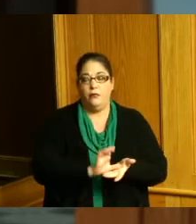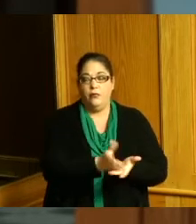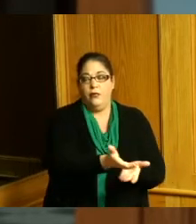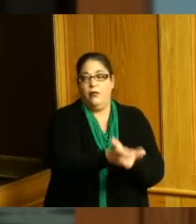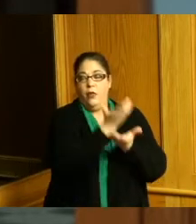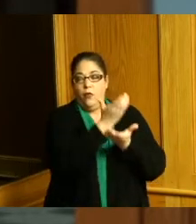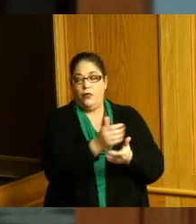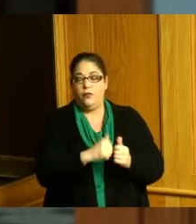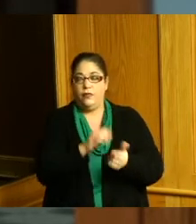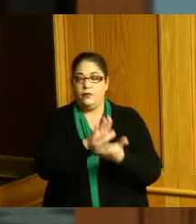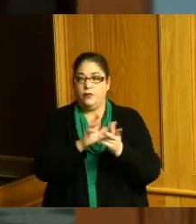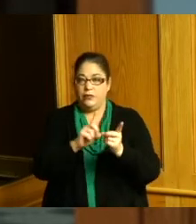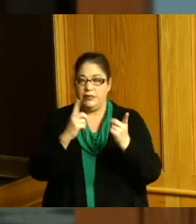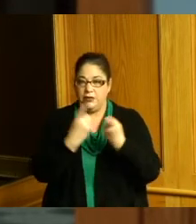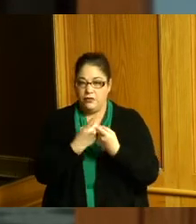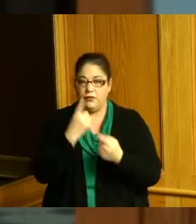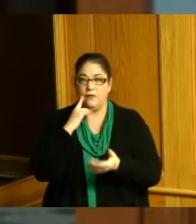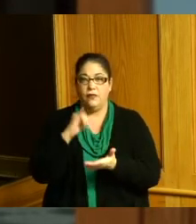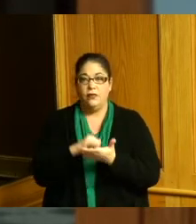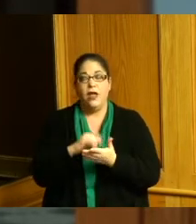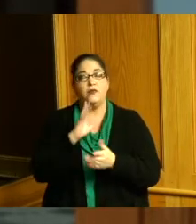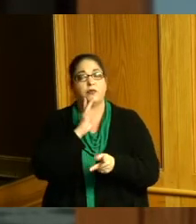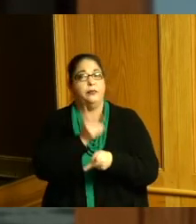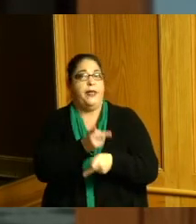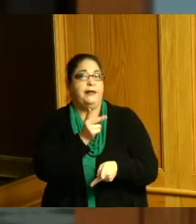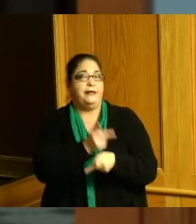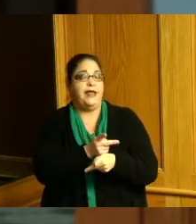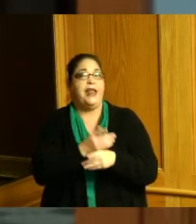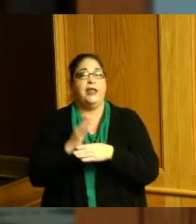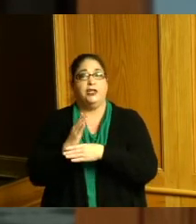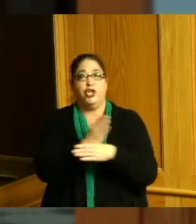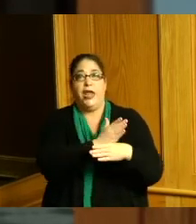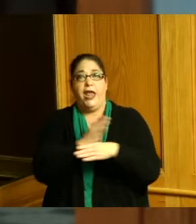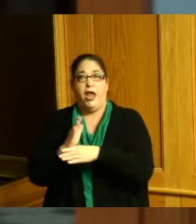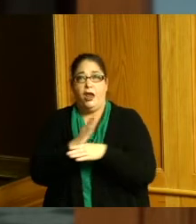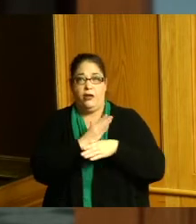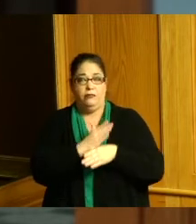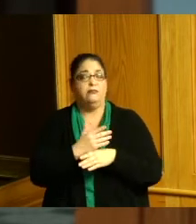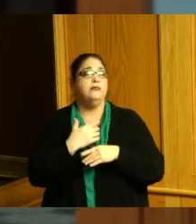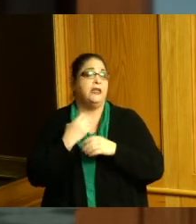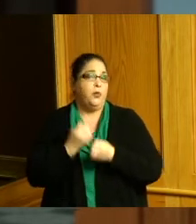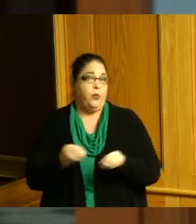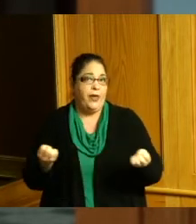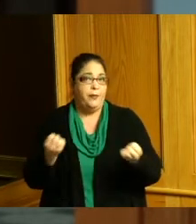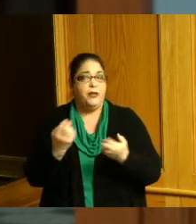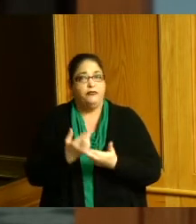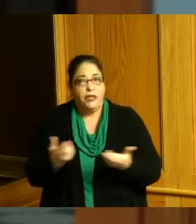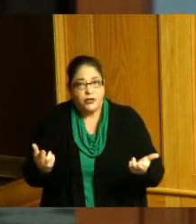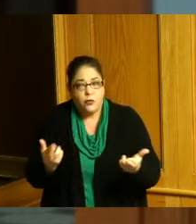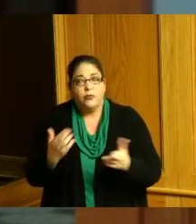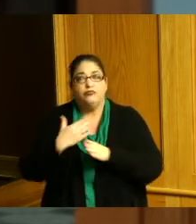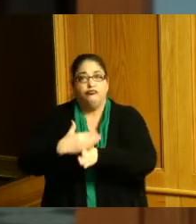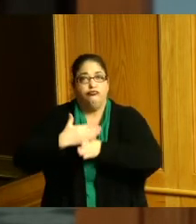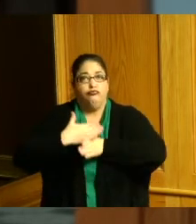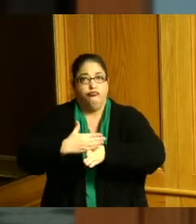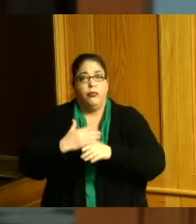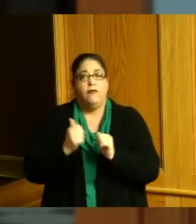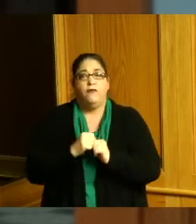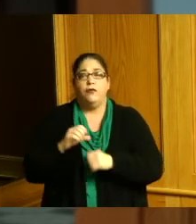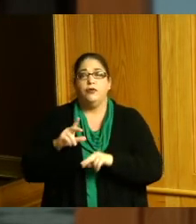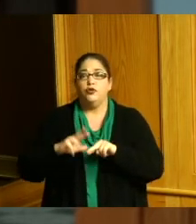township and the school to maintain and share equipment and resources to for assault so this